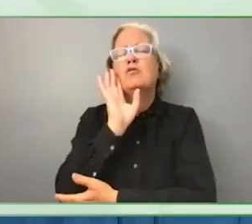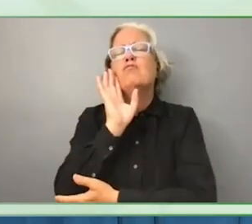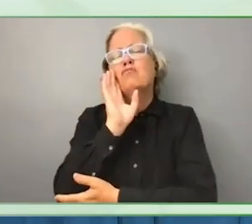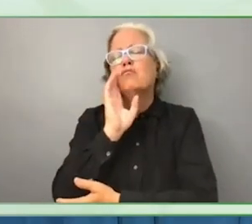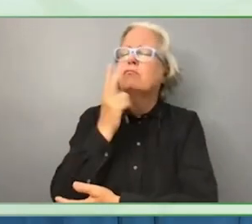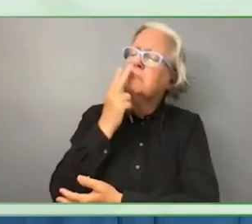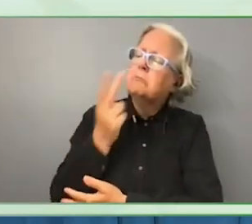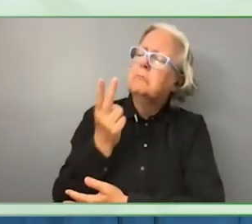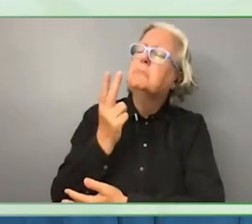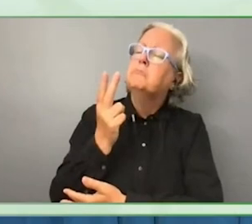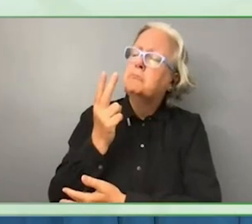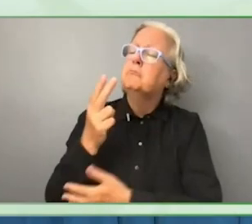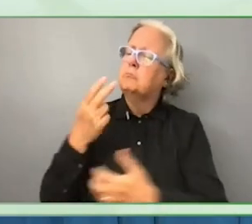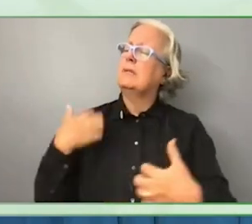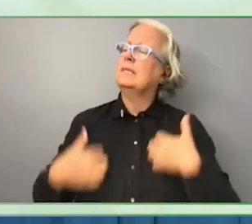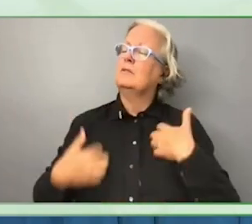Back to the collaboration.